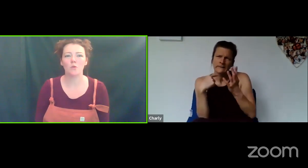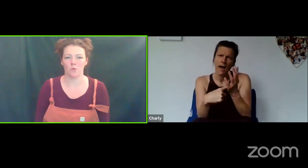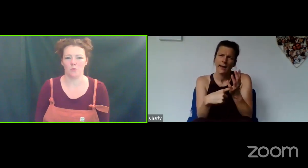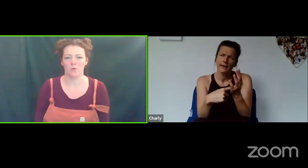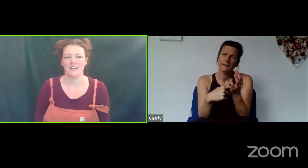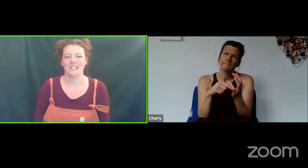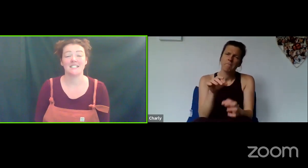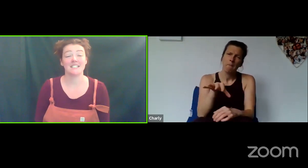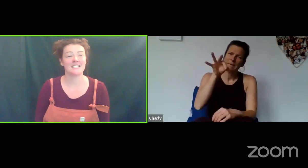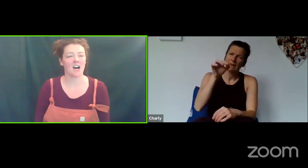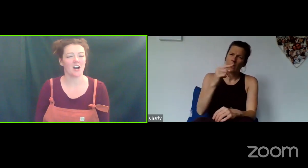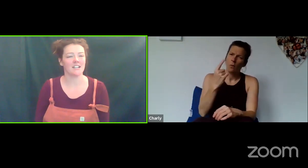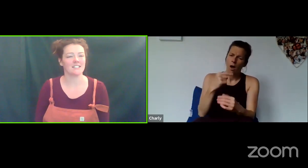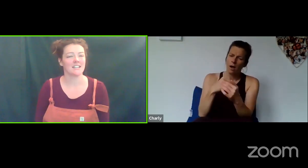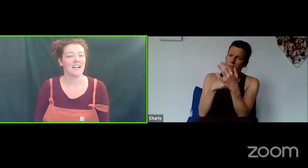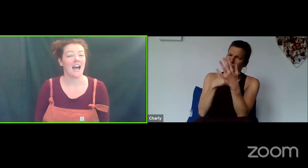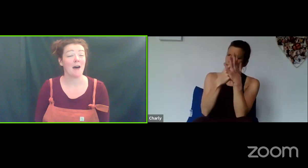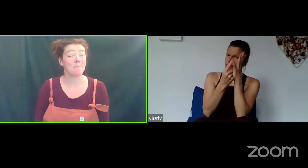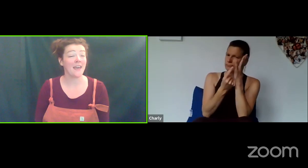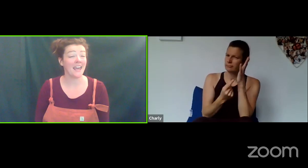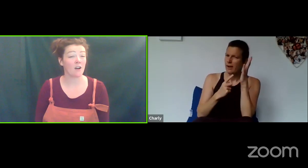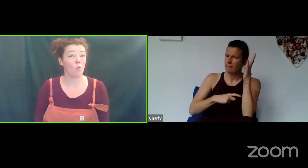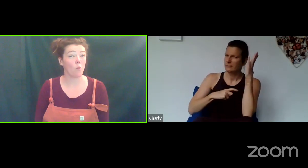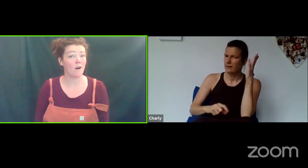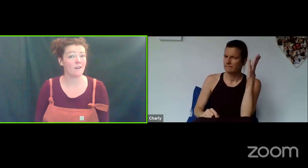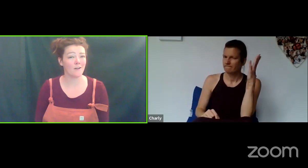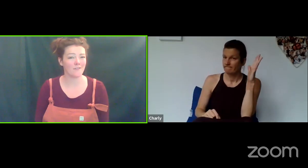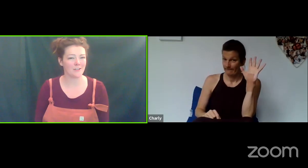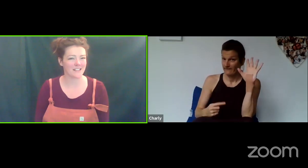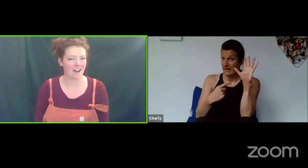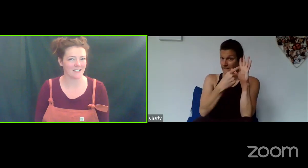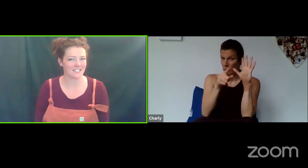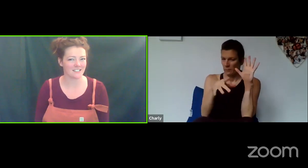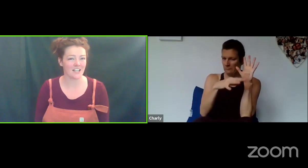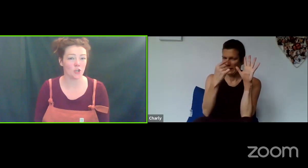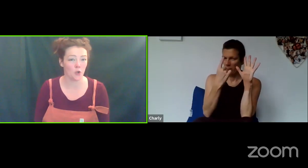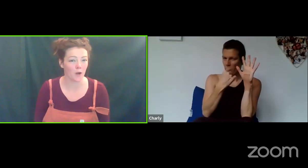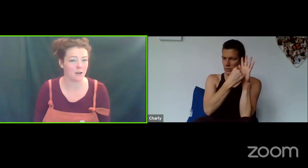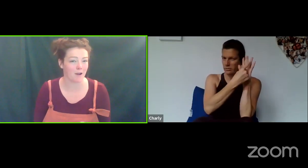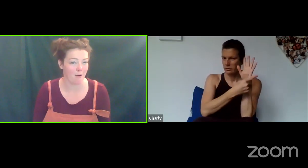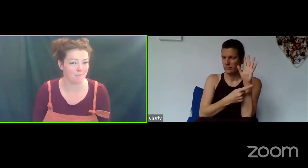all to decide, and pick one of those characters that you are going to become.